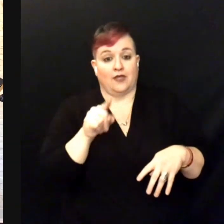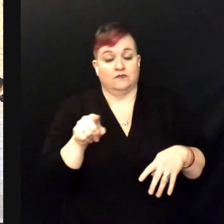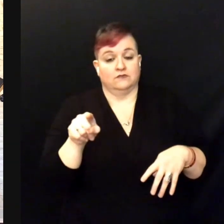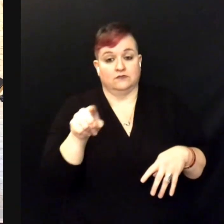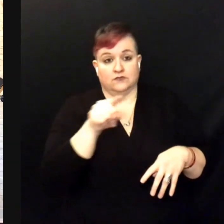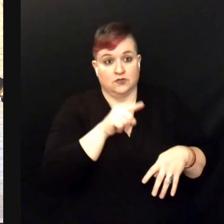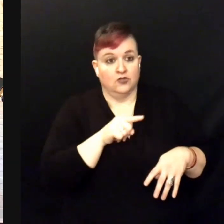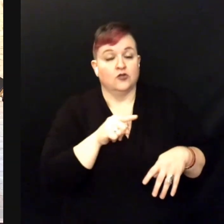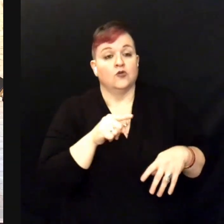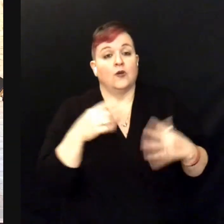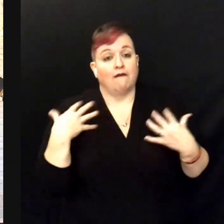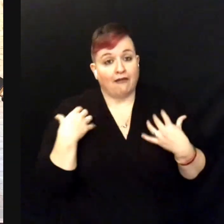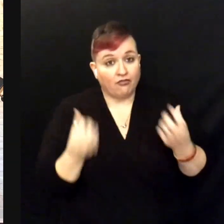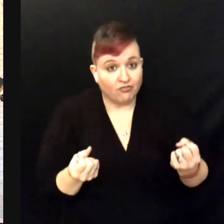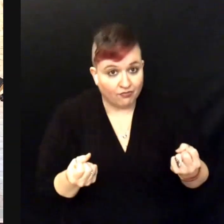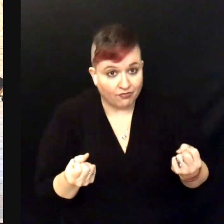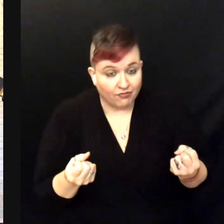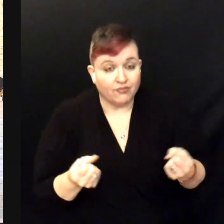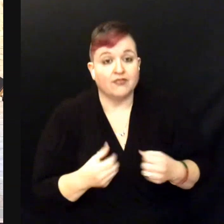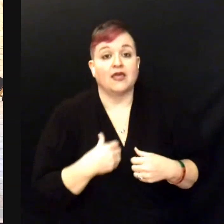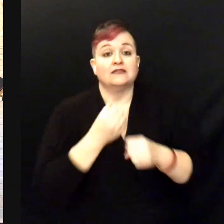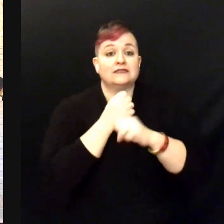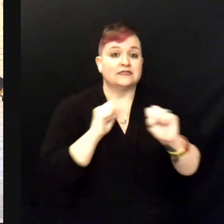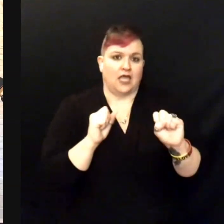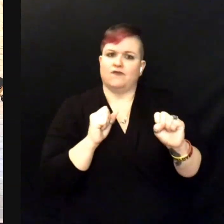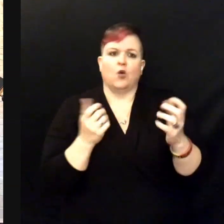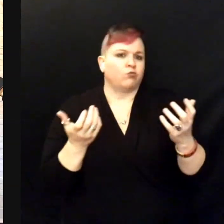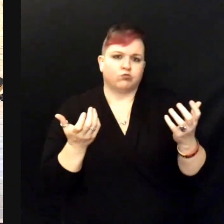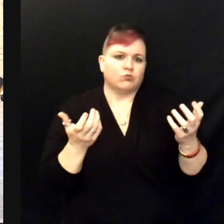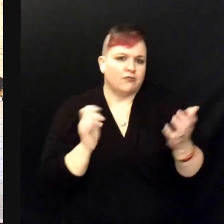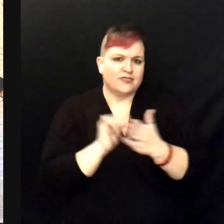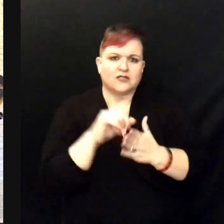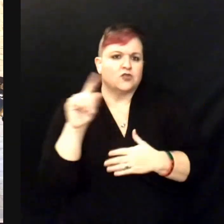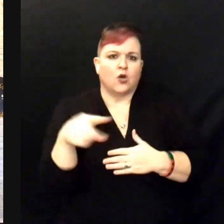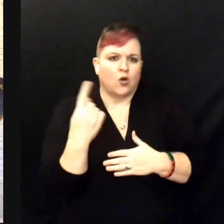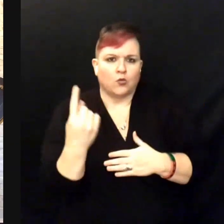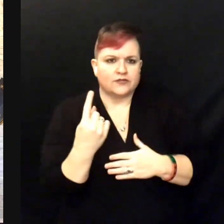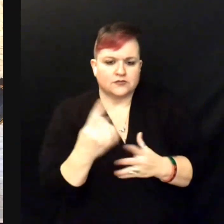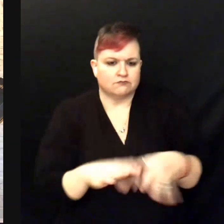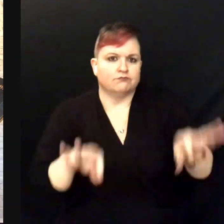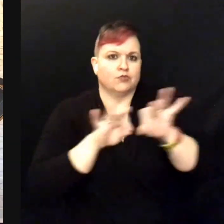you're healthy and safe is something that you should do. So, thank you to